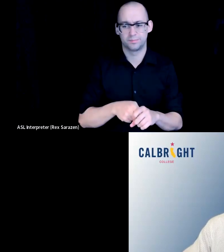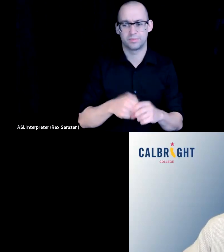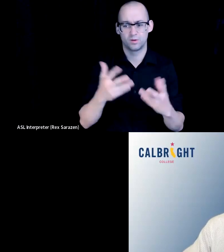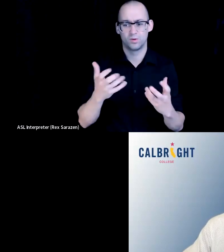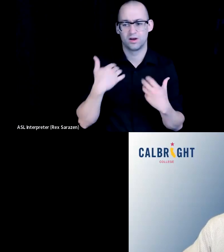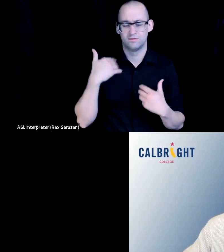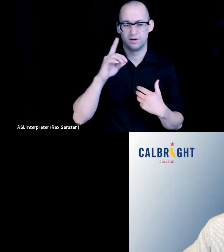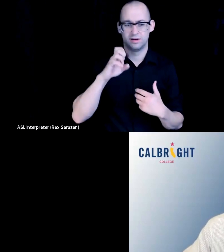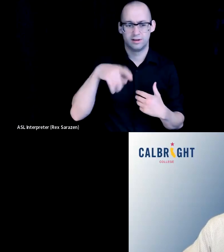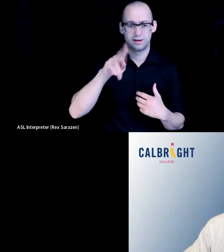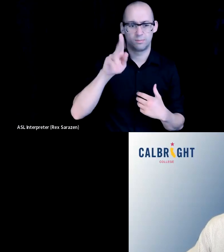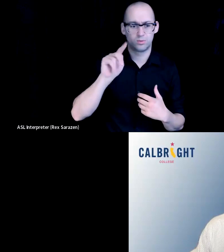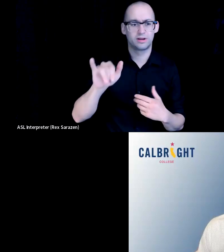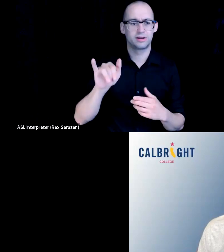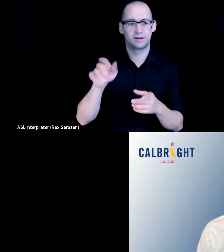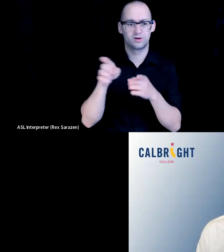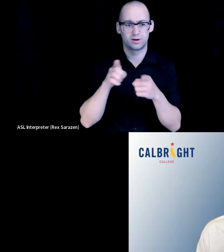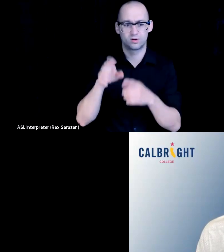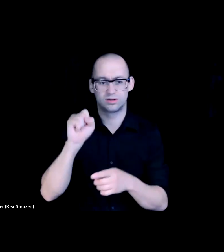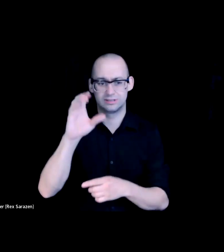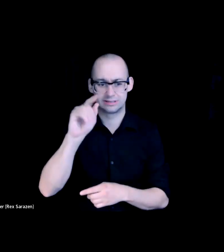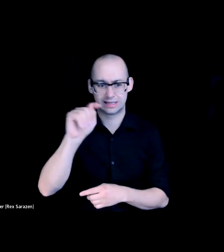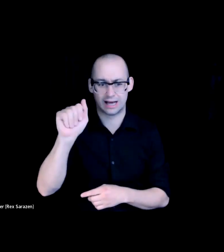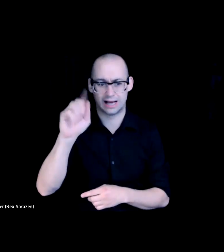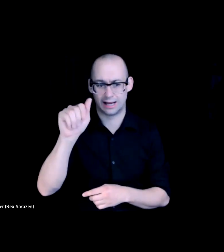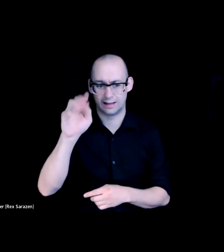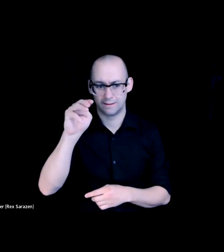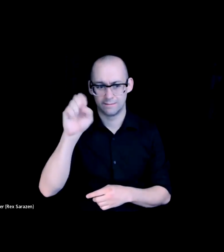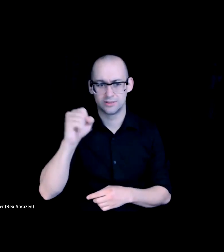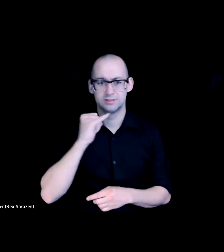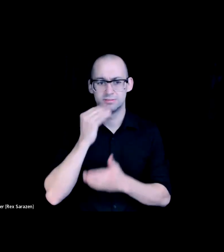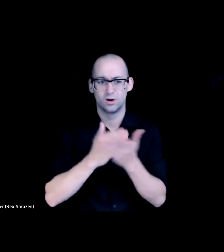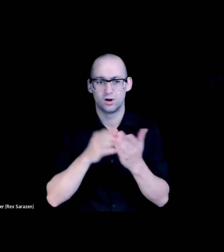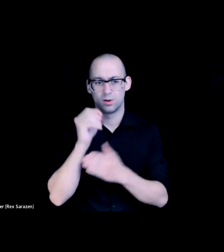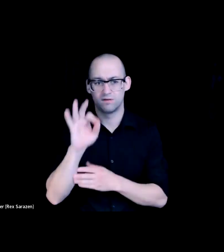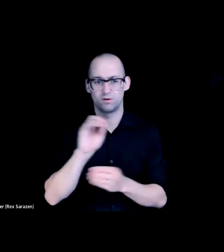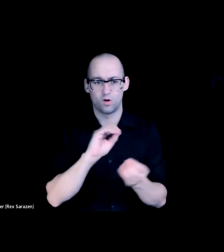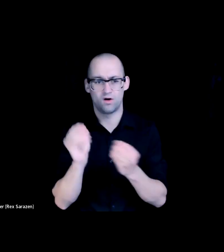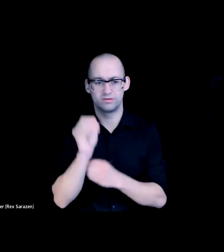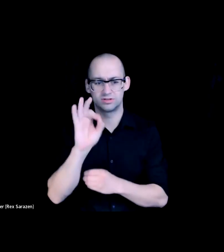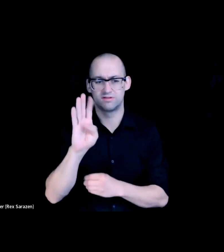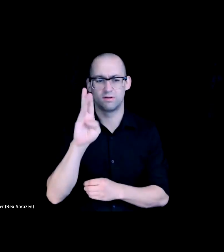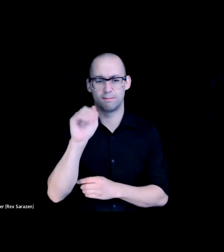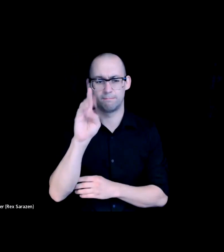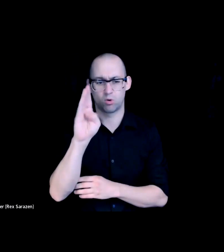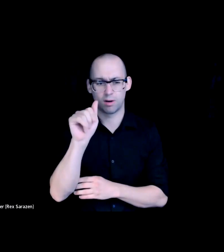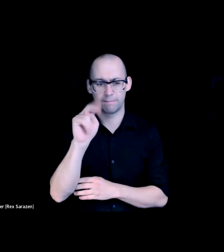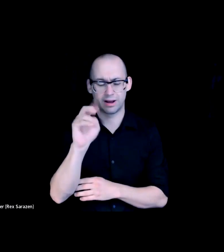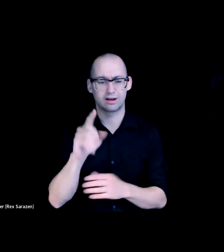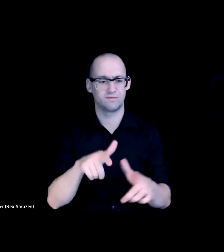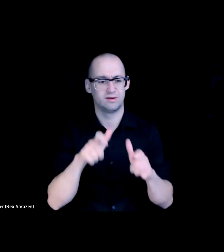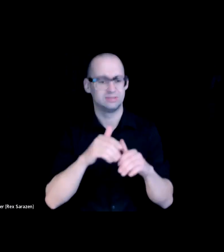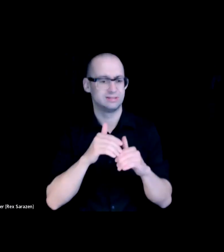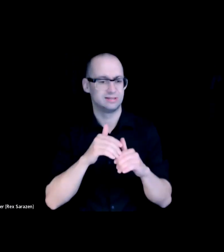Deputy Director of office of Broadband and Digital Literacy to join in and share a couple